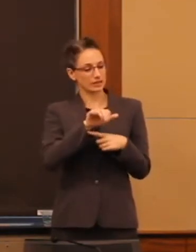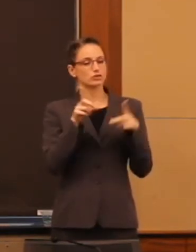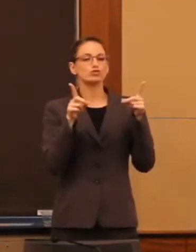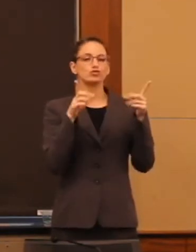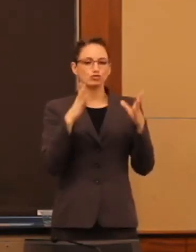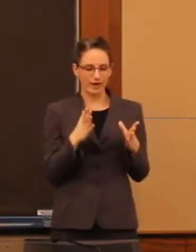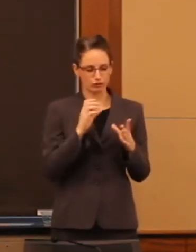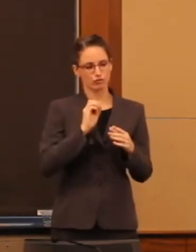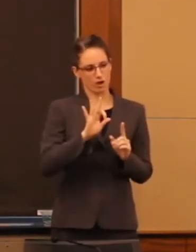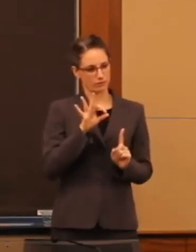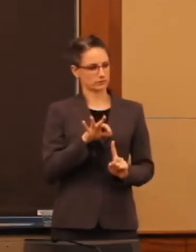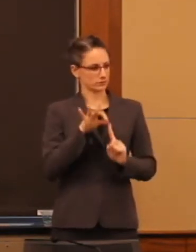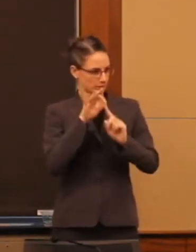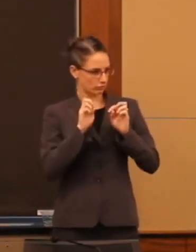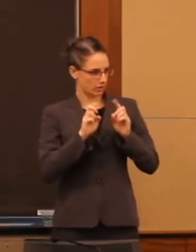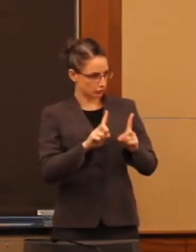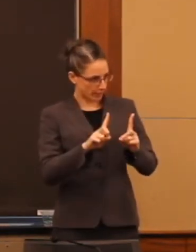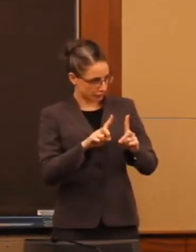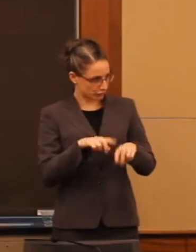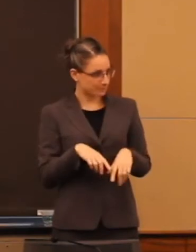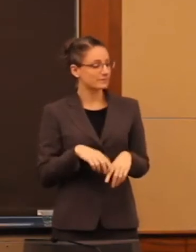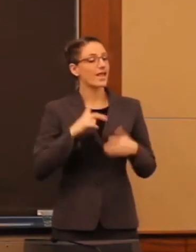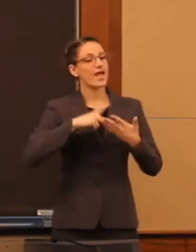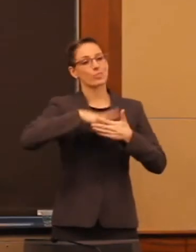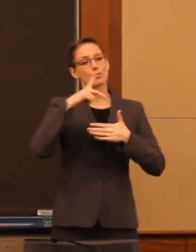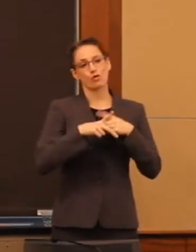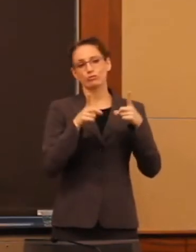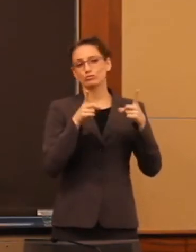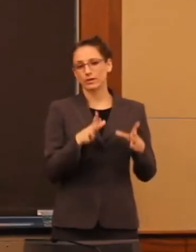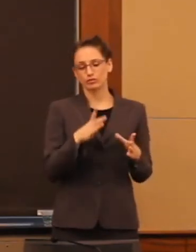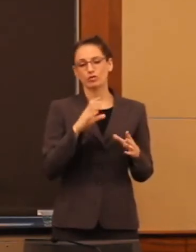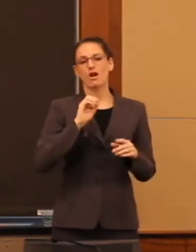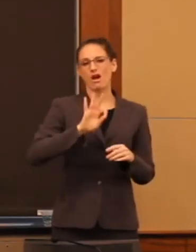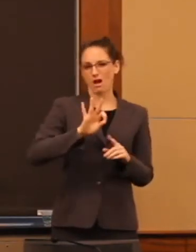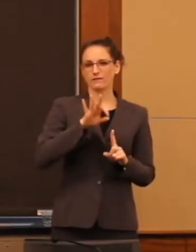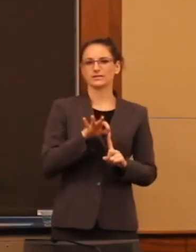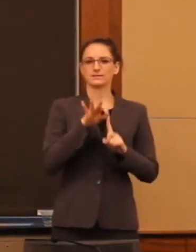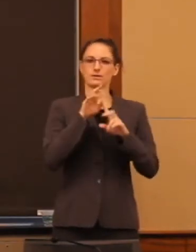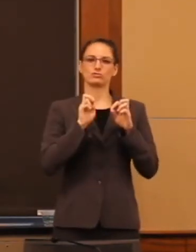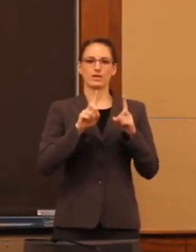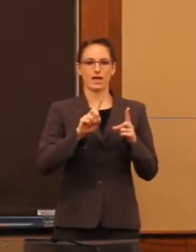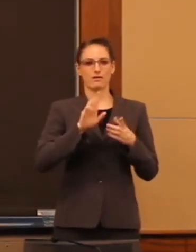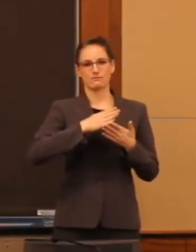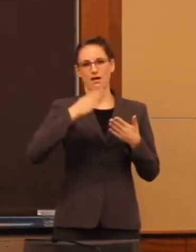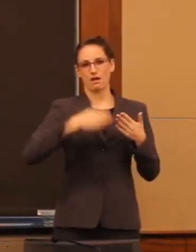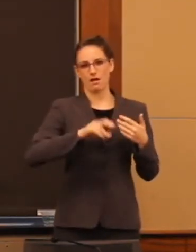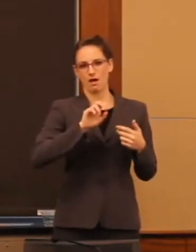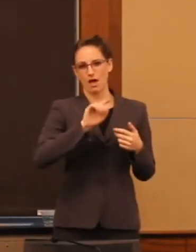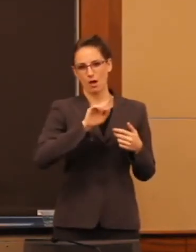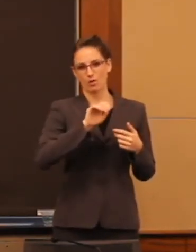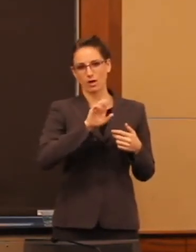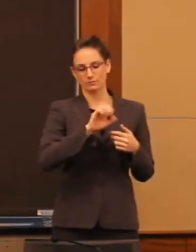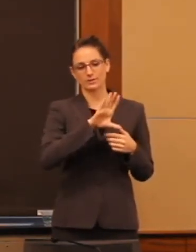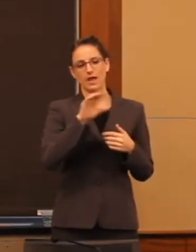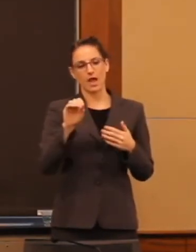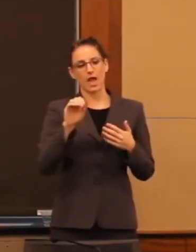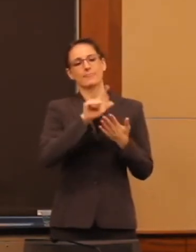And the program Director of special ed outcomes and the council of chief state school officers.